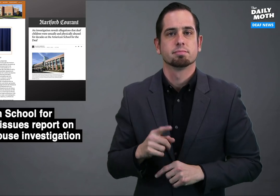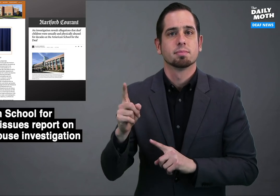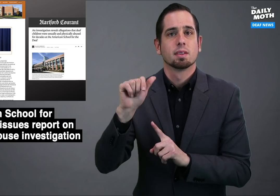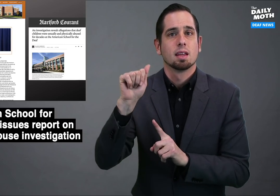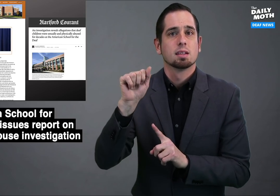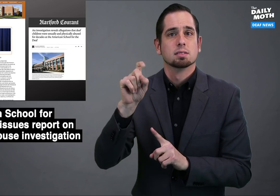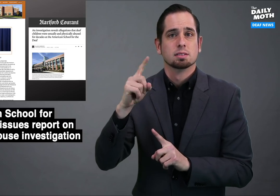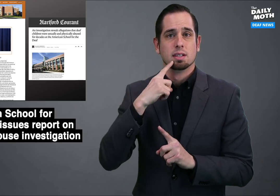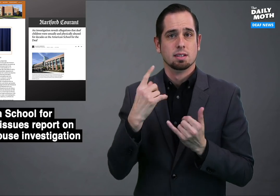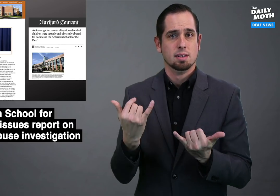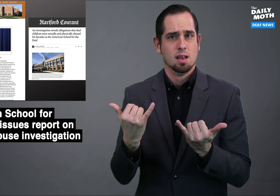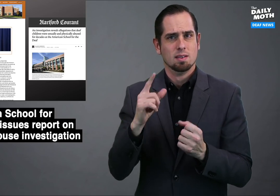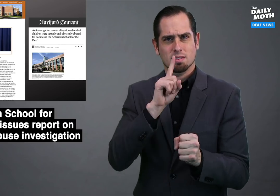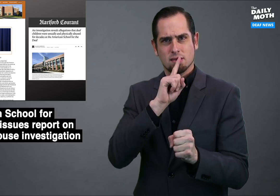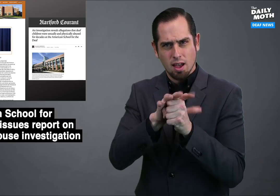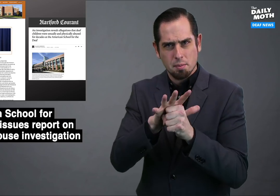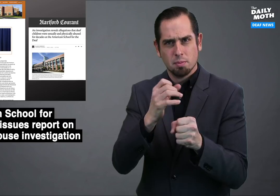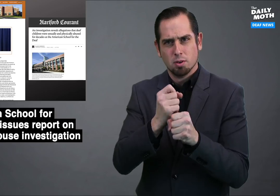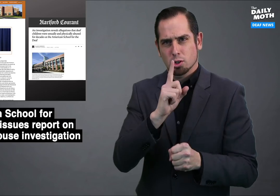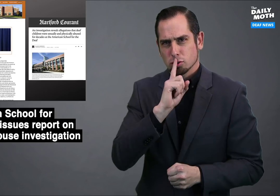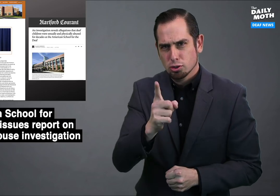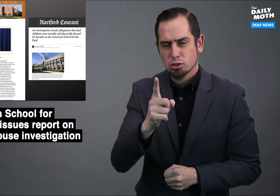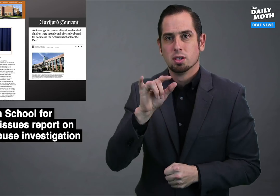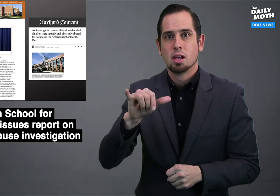ASD said they are committed to make sure that